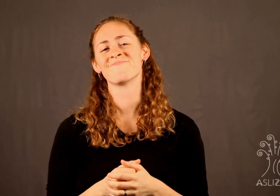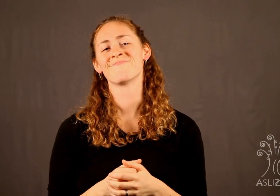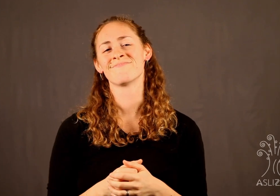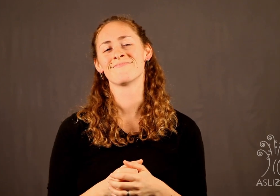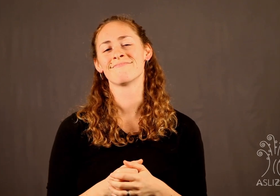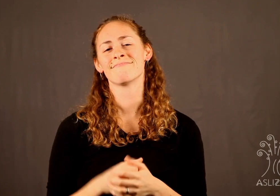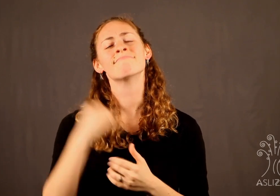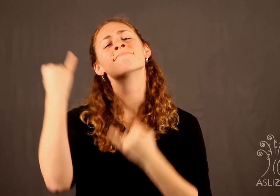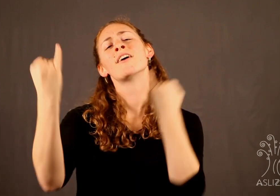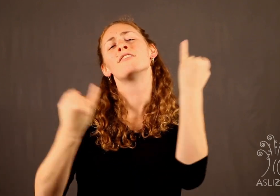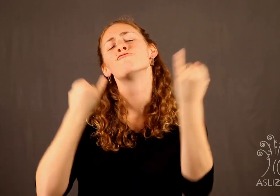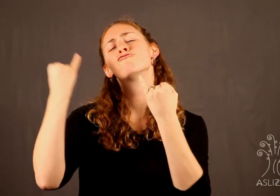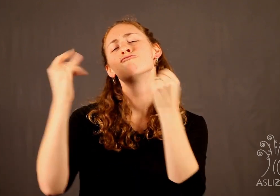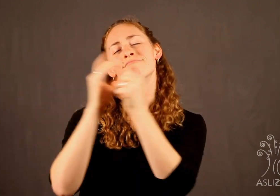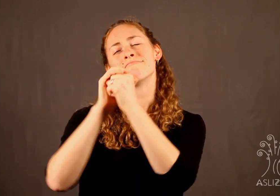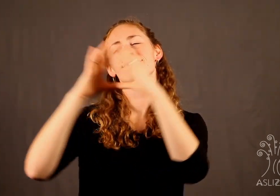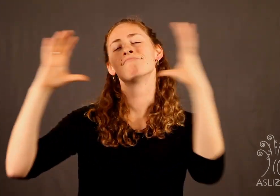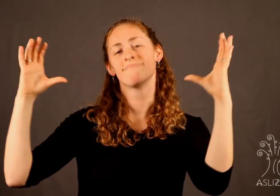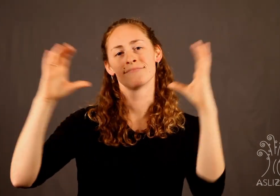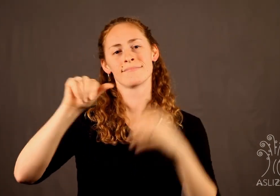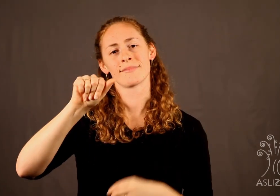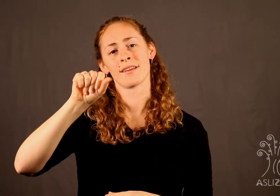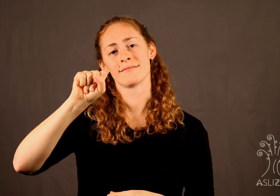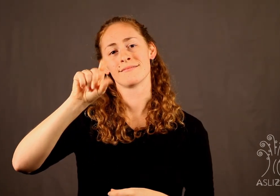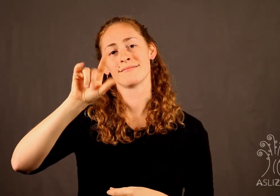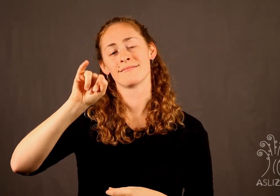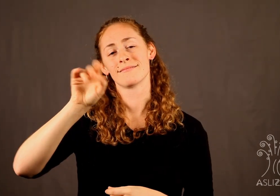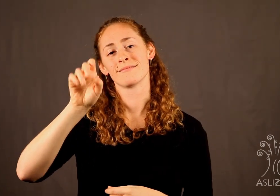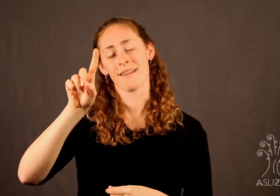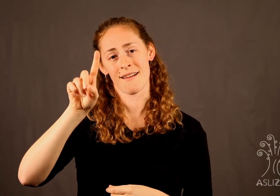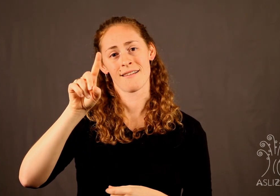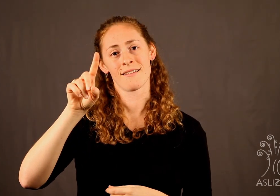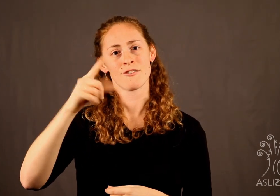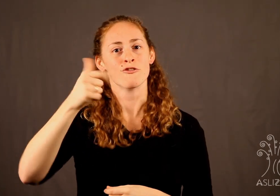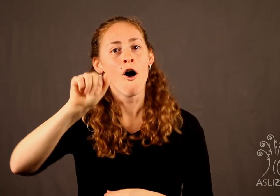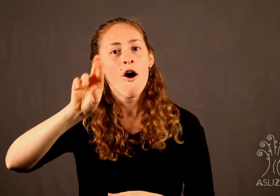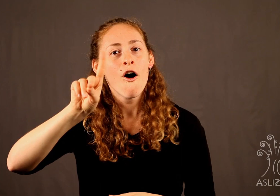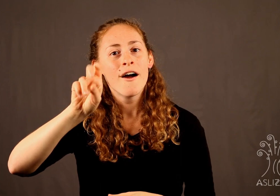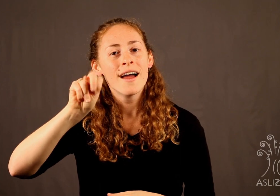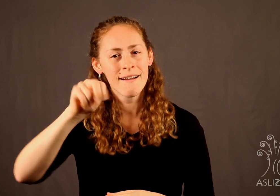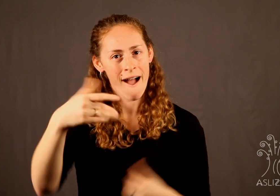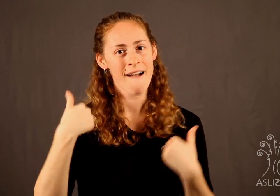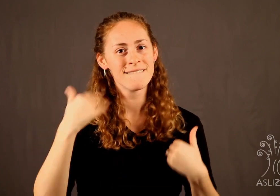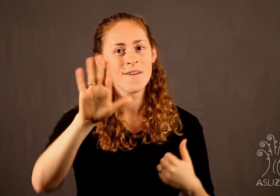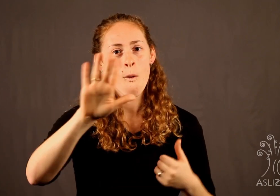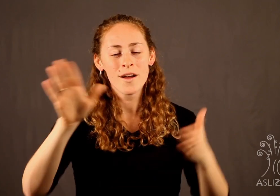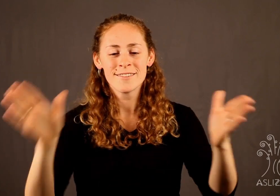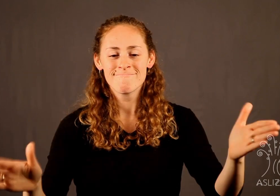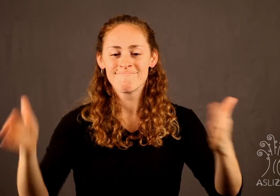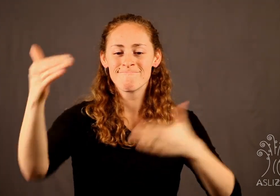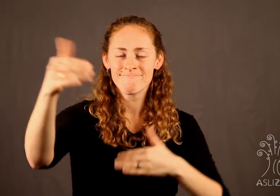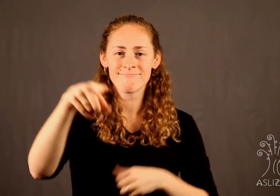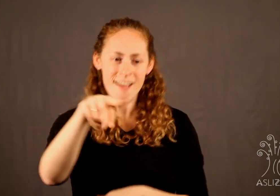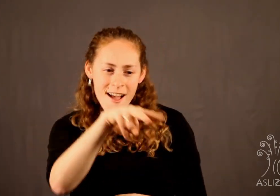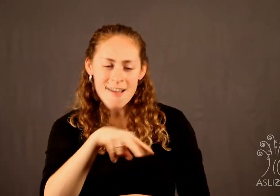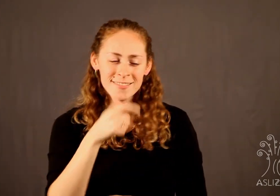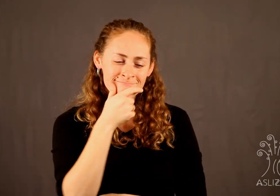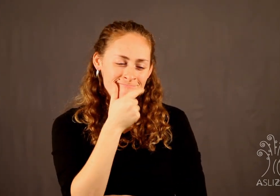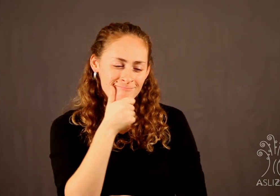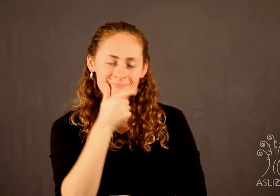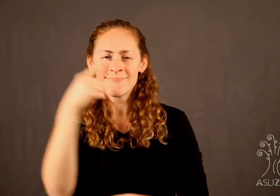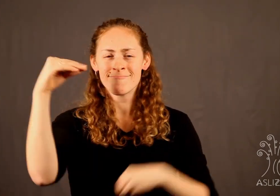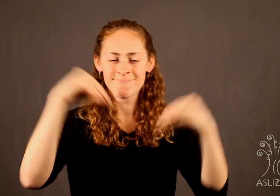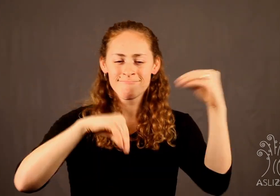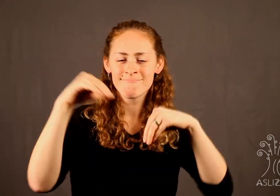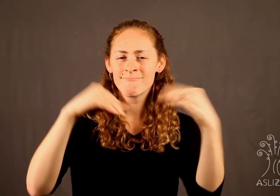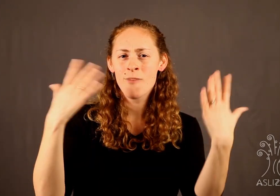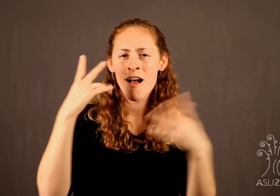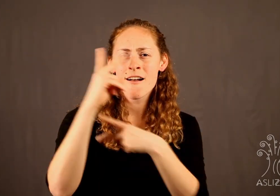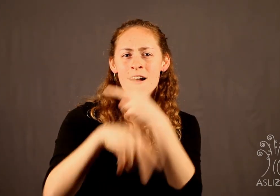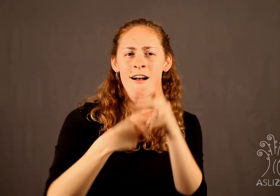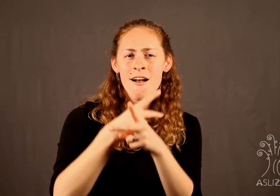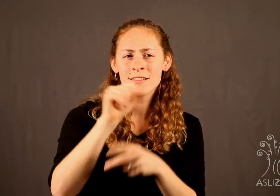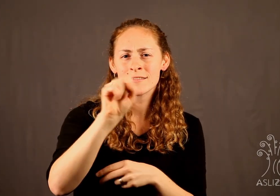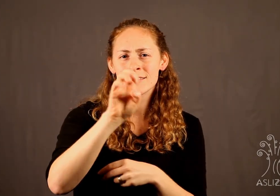ASLized is just like a garden. You have your plot and you get to plant whatever you want, but what kind of seeds